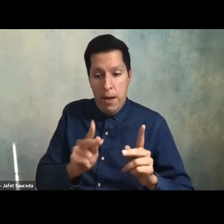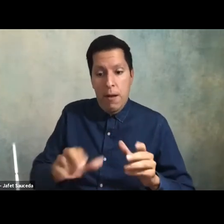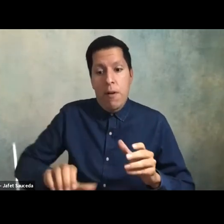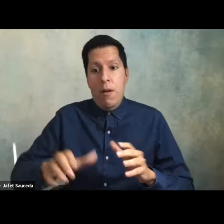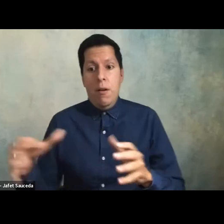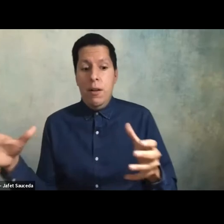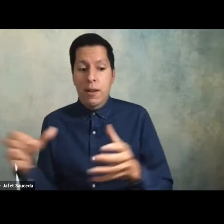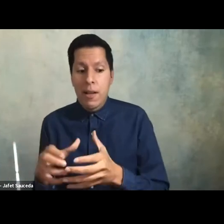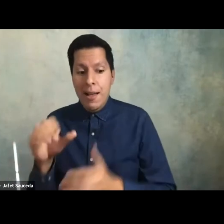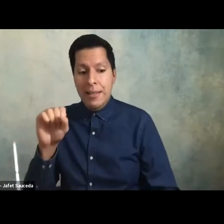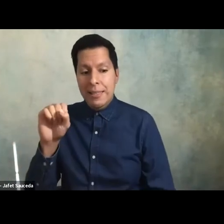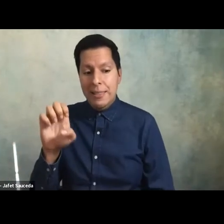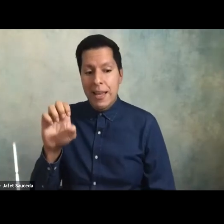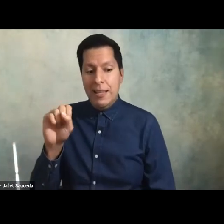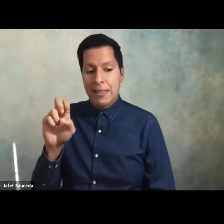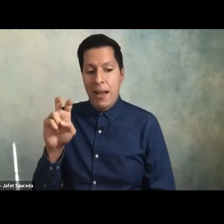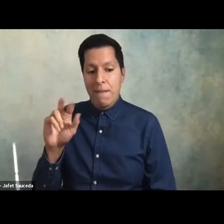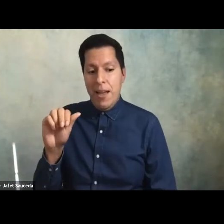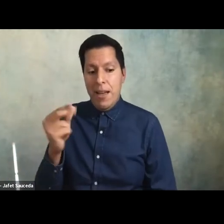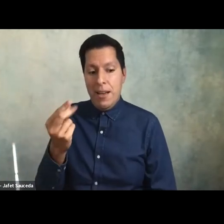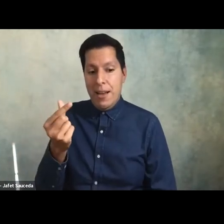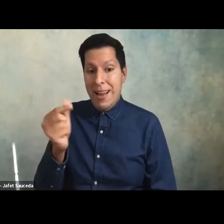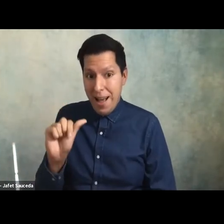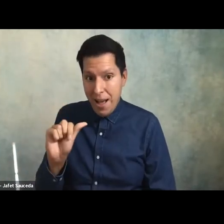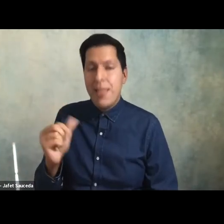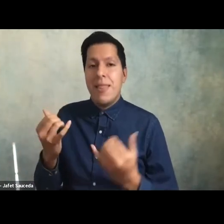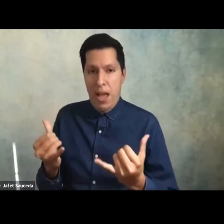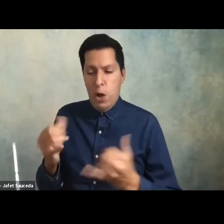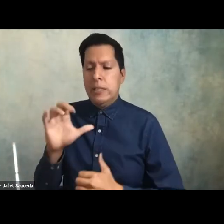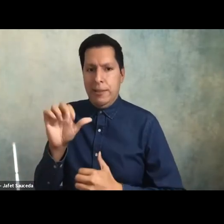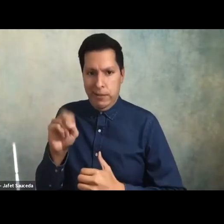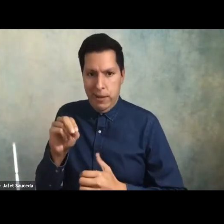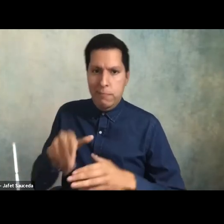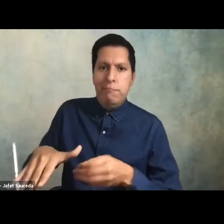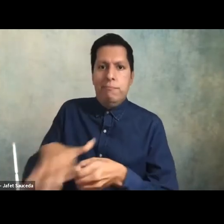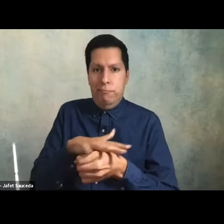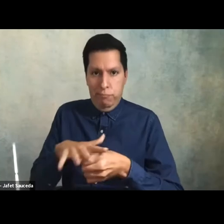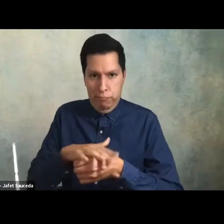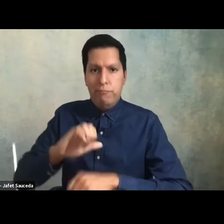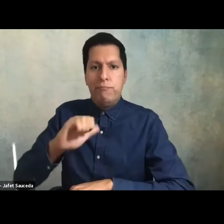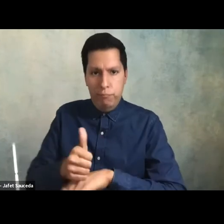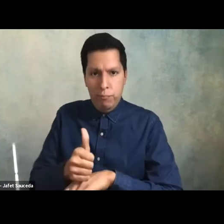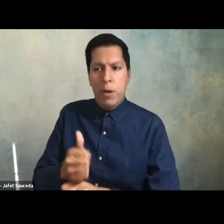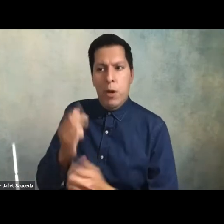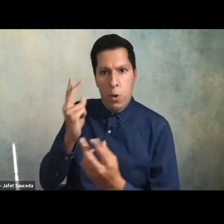that is now occupied by our institution and it honors their their elders past and present